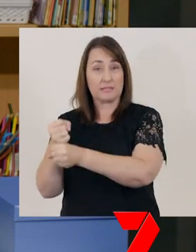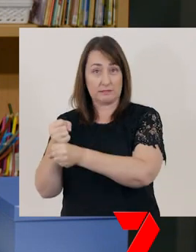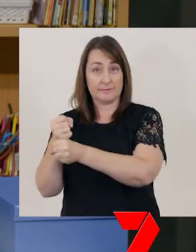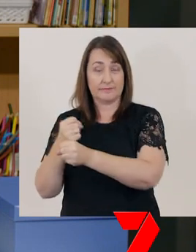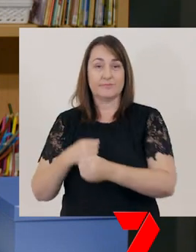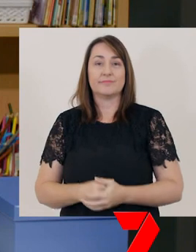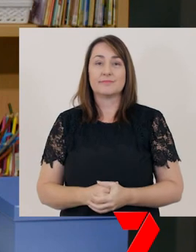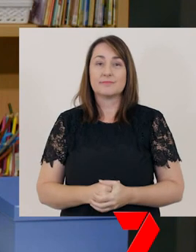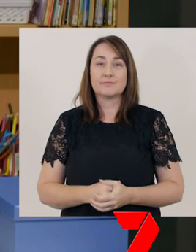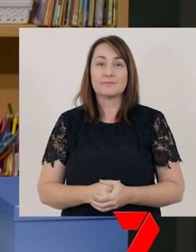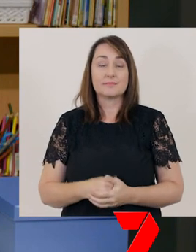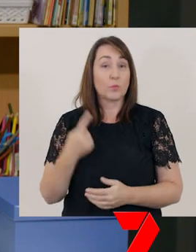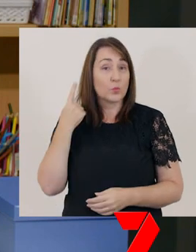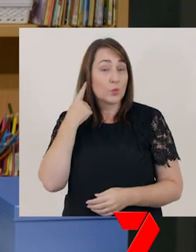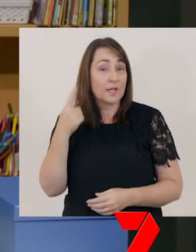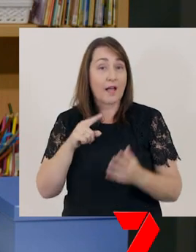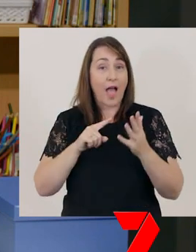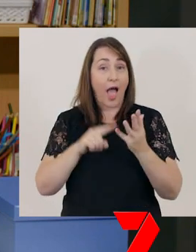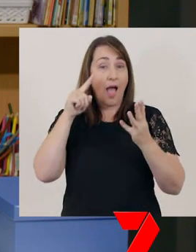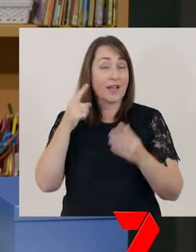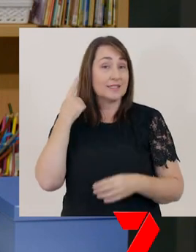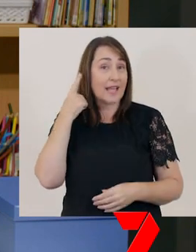Can you hear the ‘uh’ sound in the middle of this word?